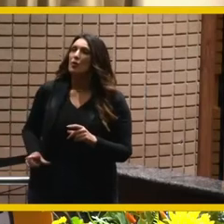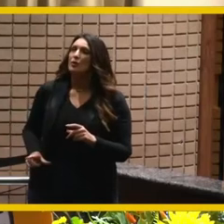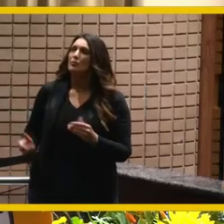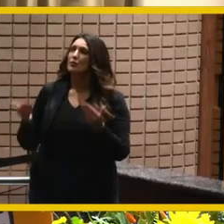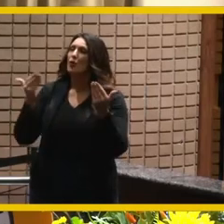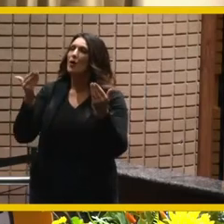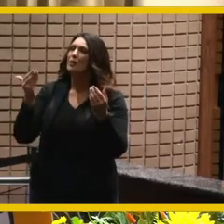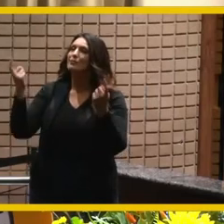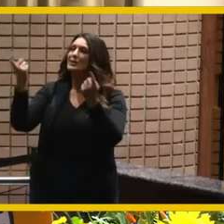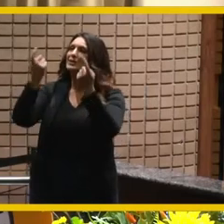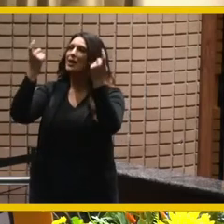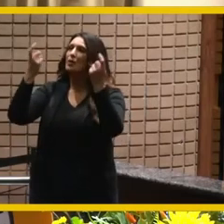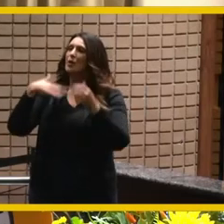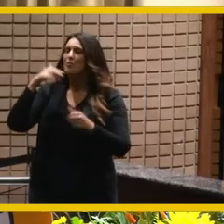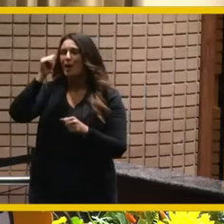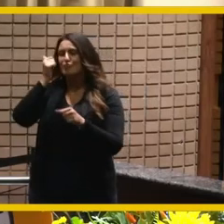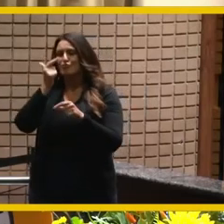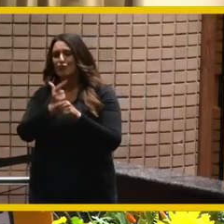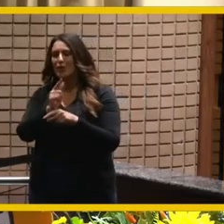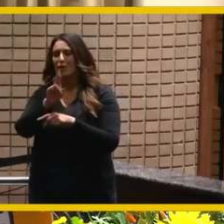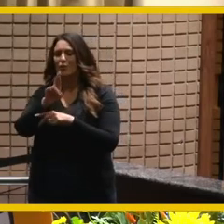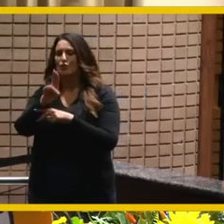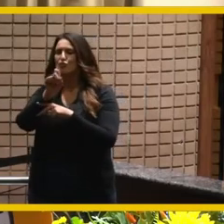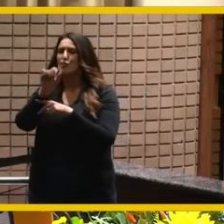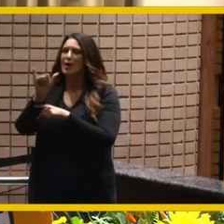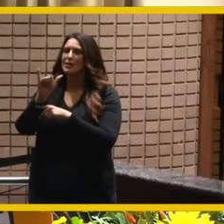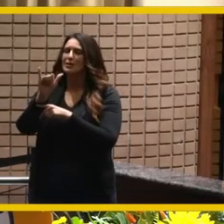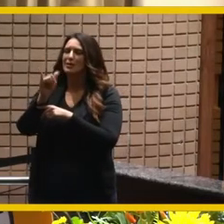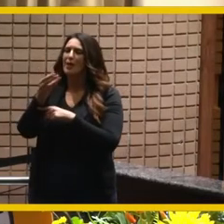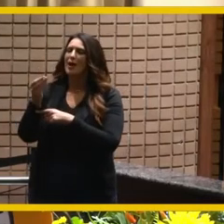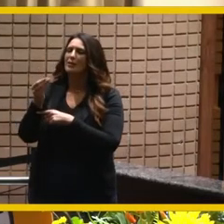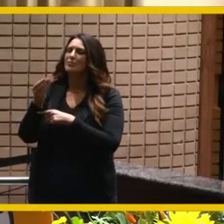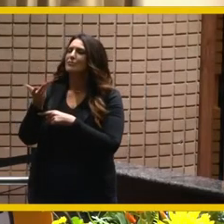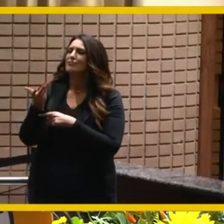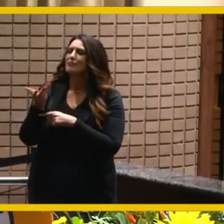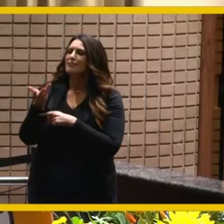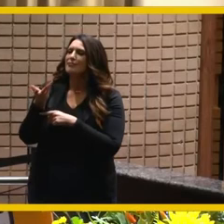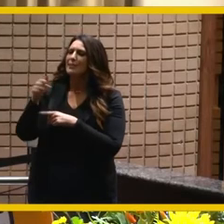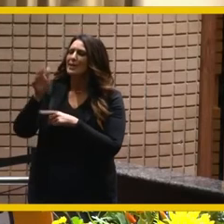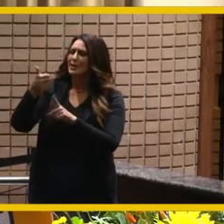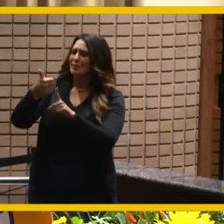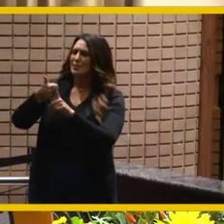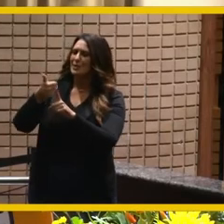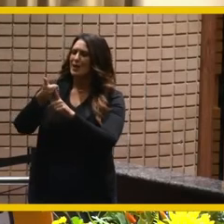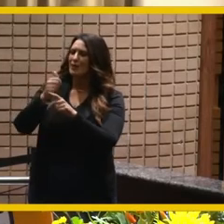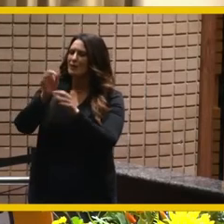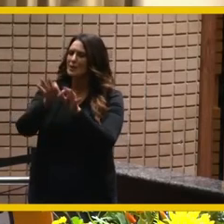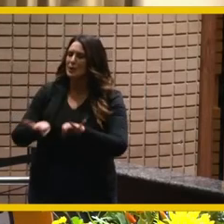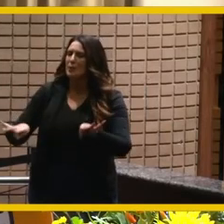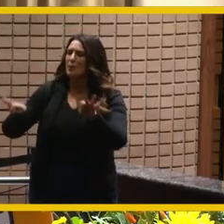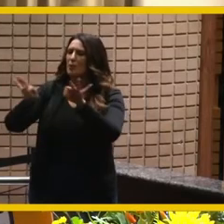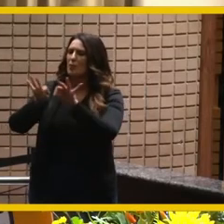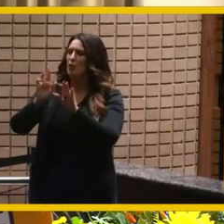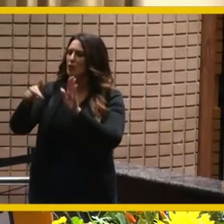my brother rusty and what he has meant to this community over these last 13 years of service